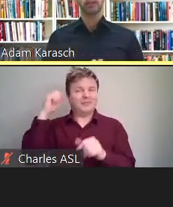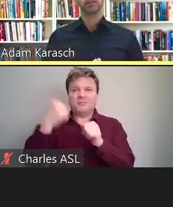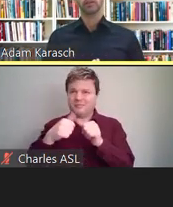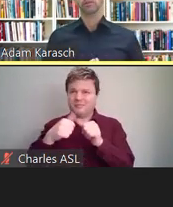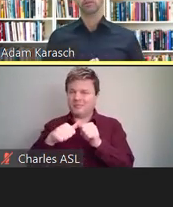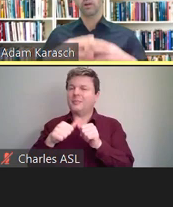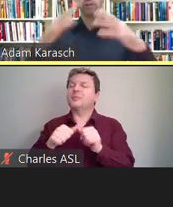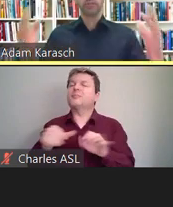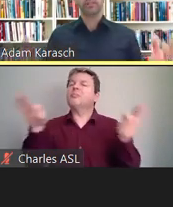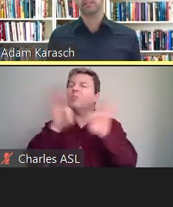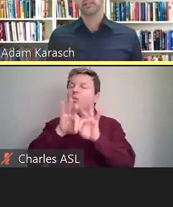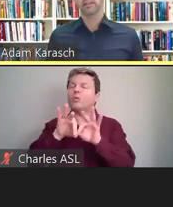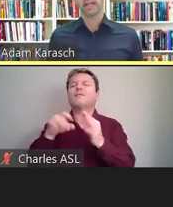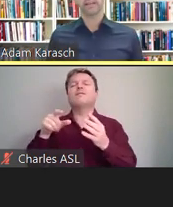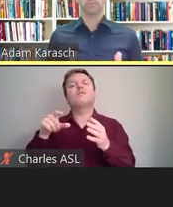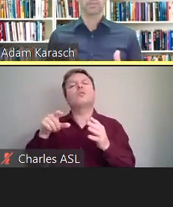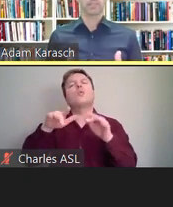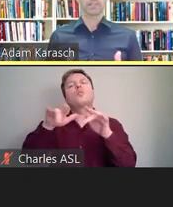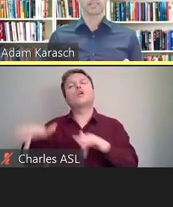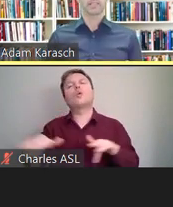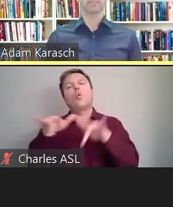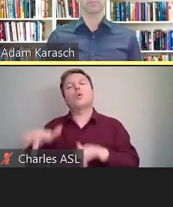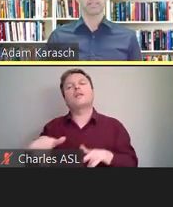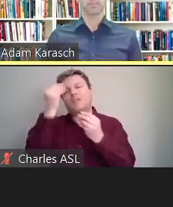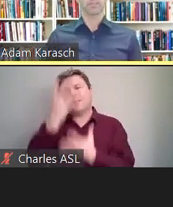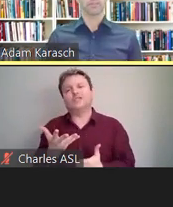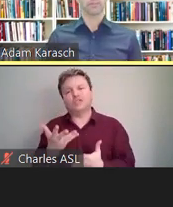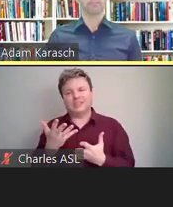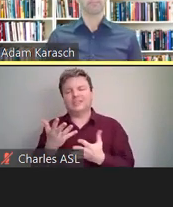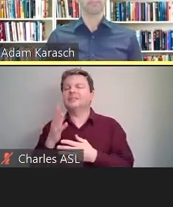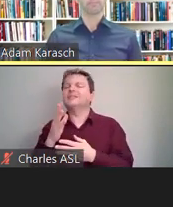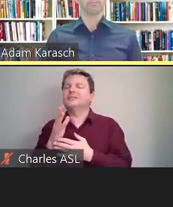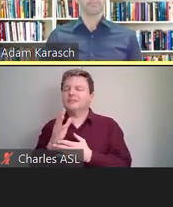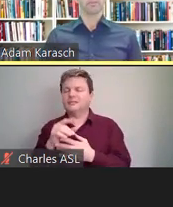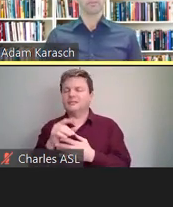So all of these have to be considered.